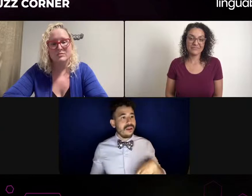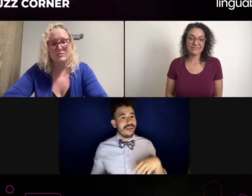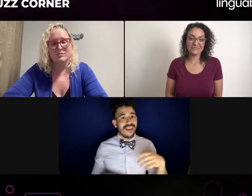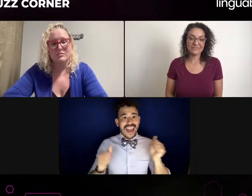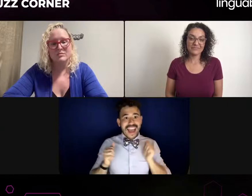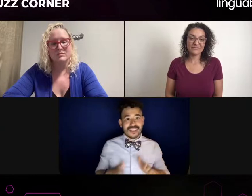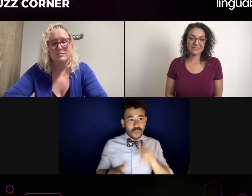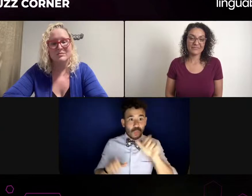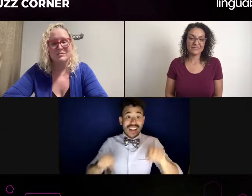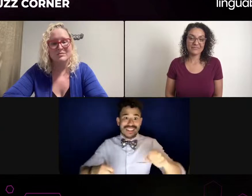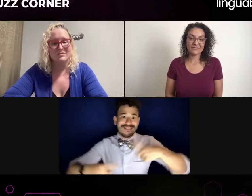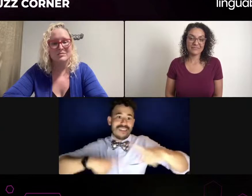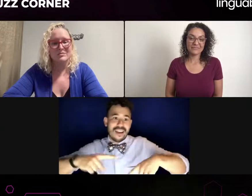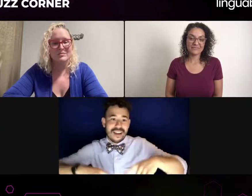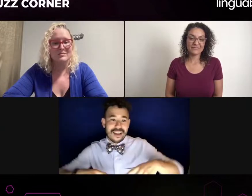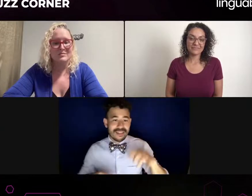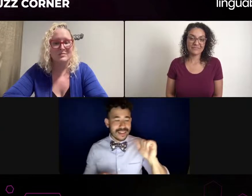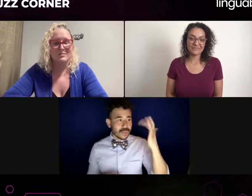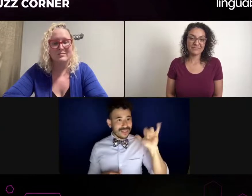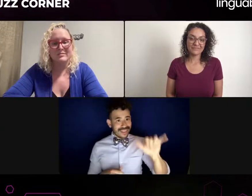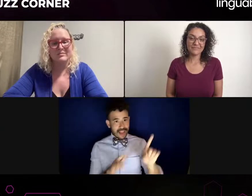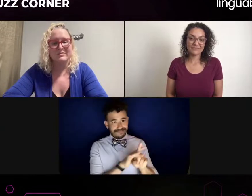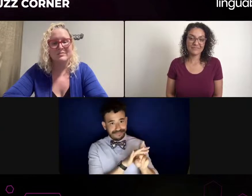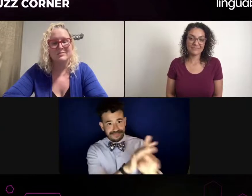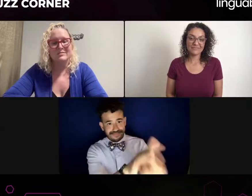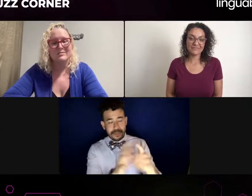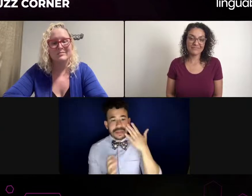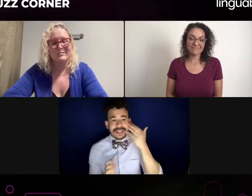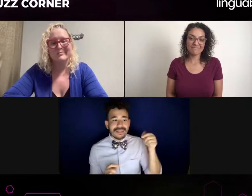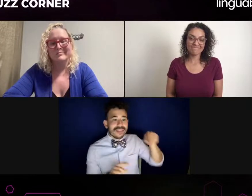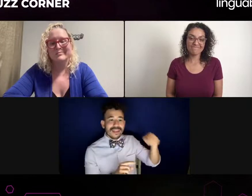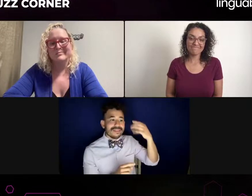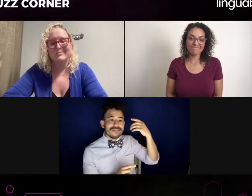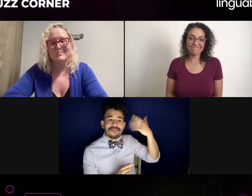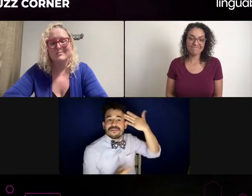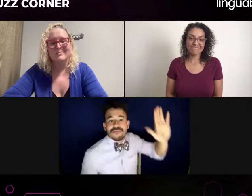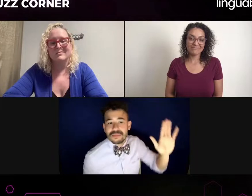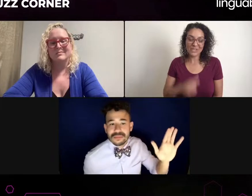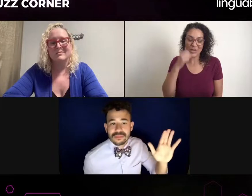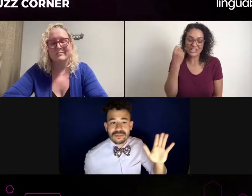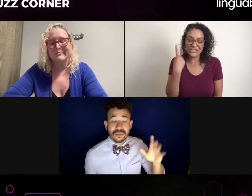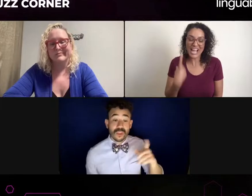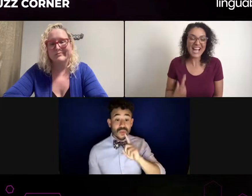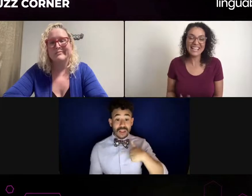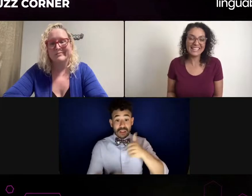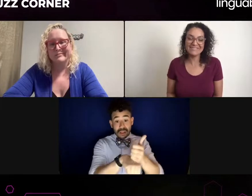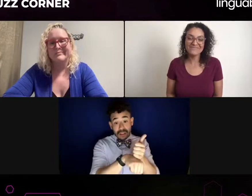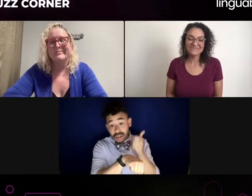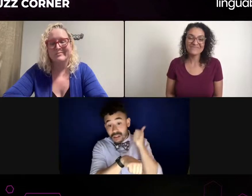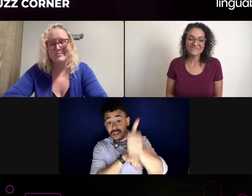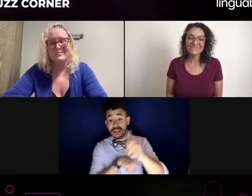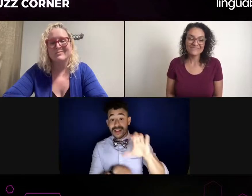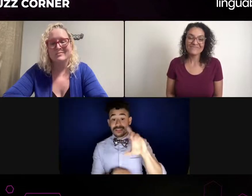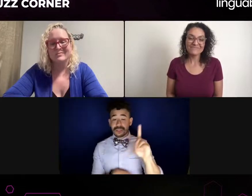and they're not trying to take advantage of the situation, then absolutely, I work with them. You know, I have experienced that and I still experience that